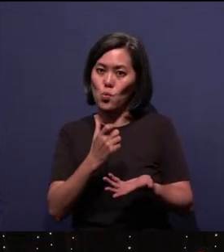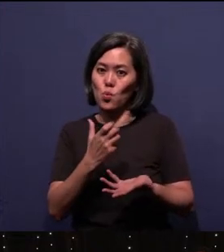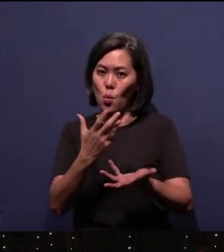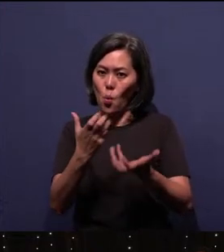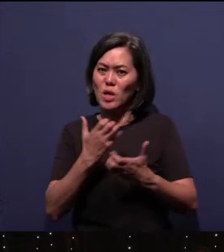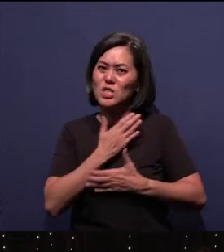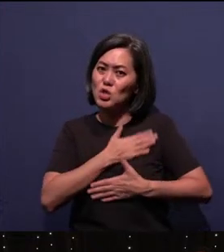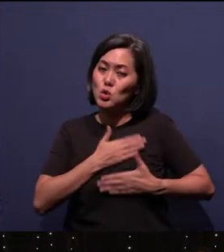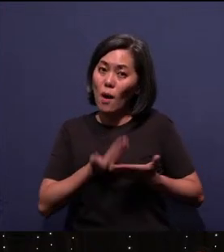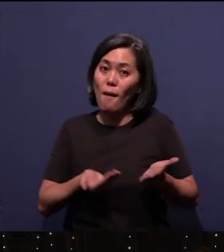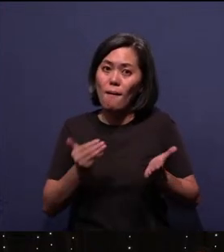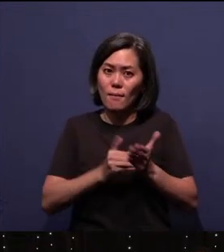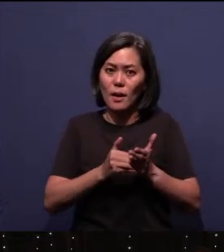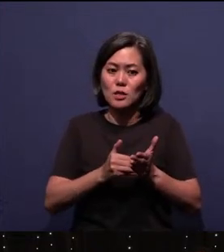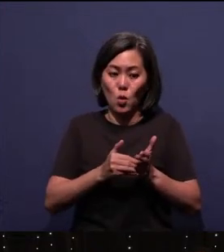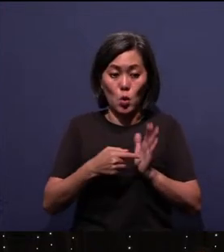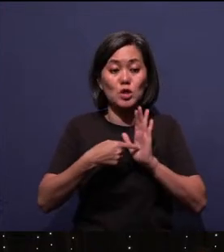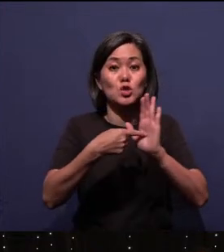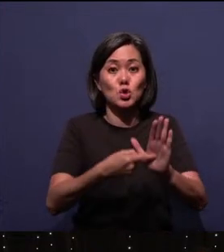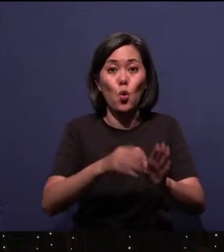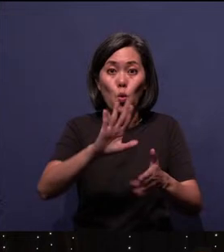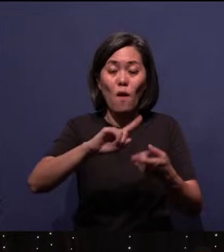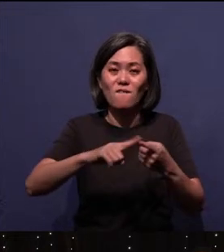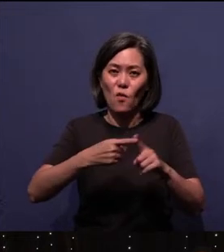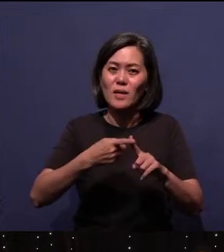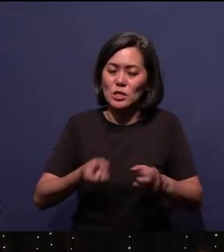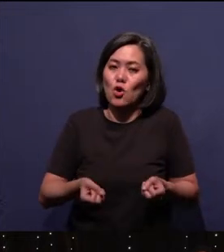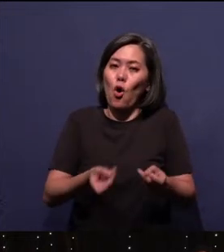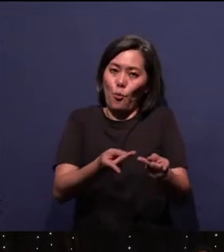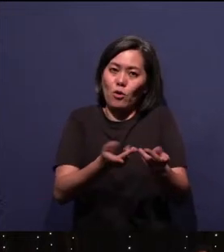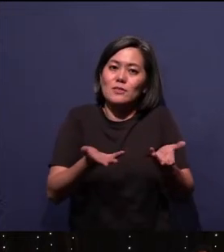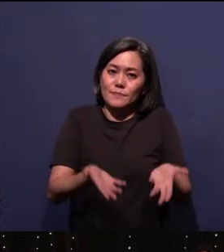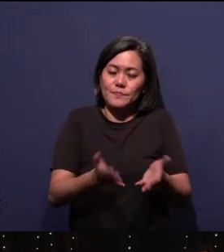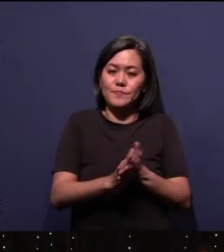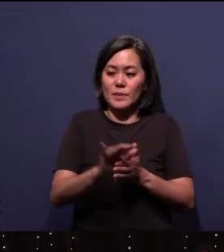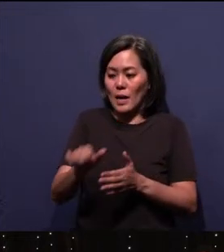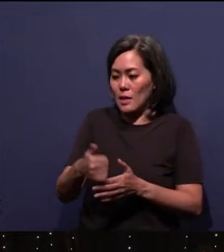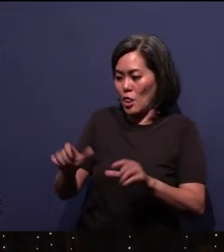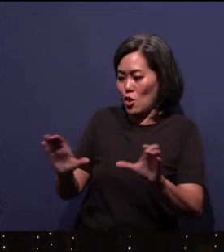or you can bring it to your friends, that's an opportunity. Another group of people I want to talk